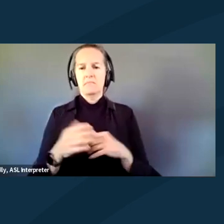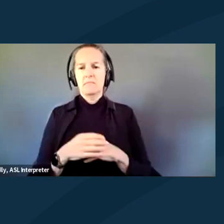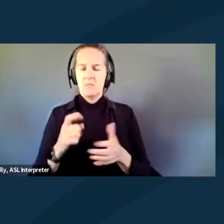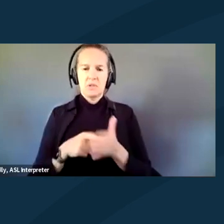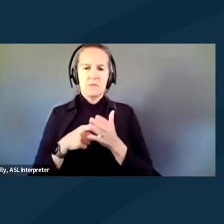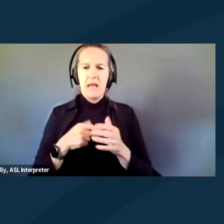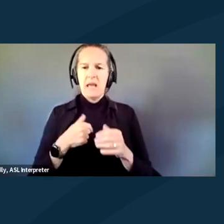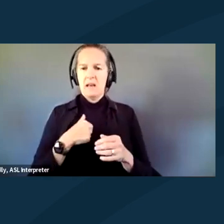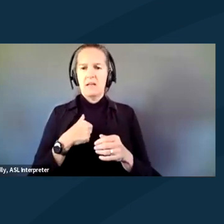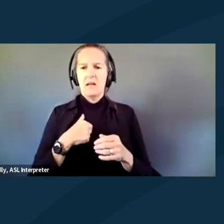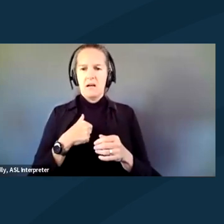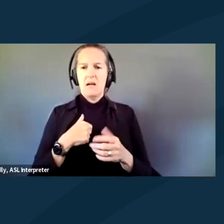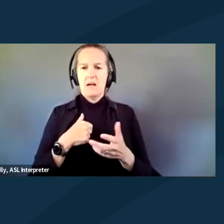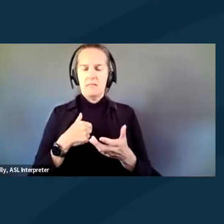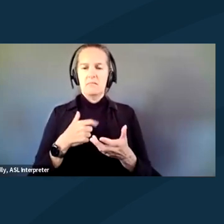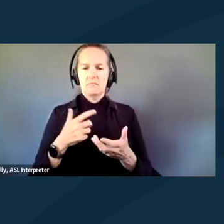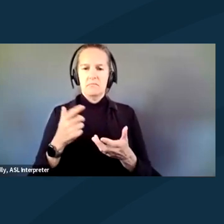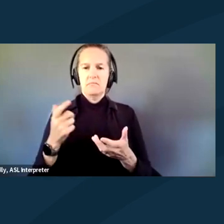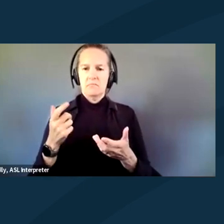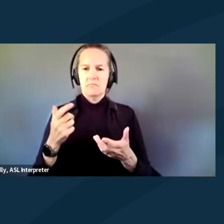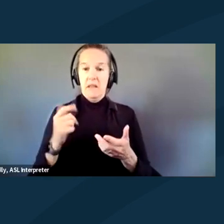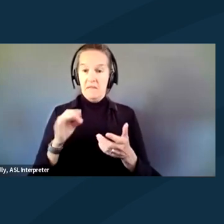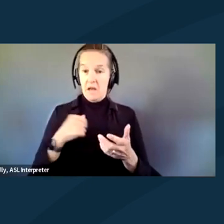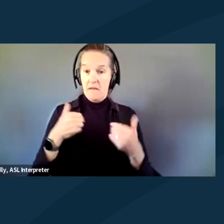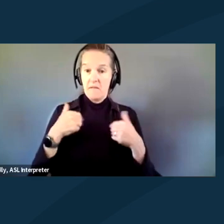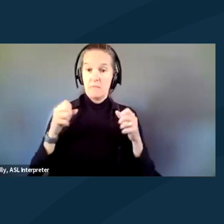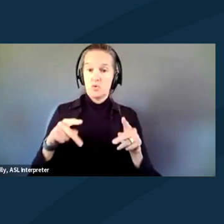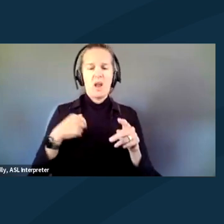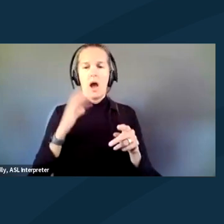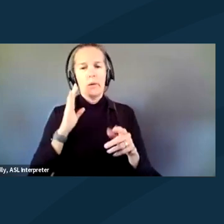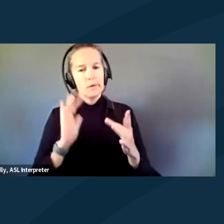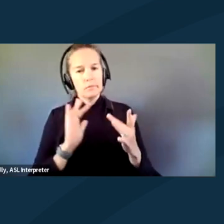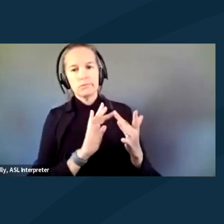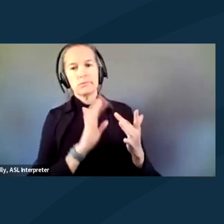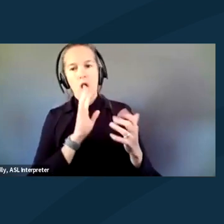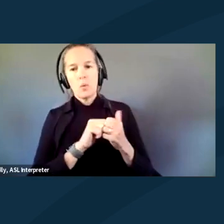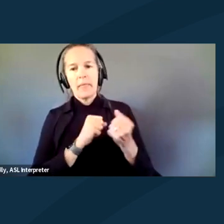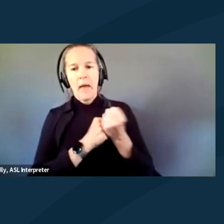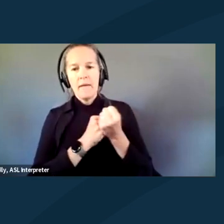and given the opportunity, yes, I will speak to advocates or anything to get my rights